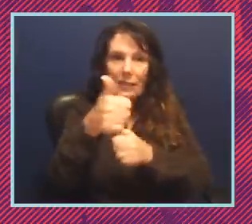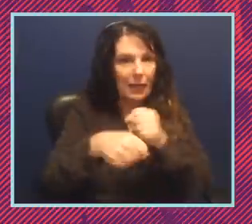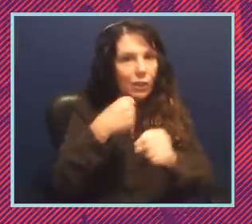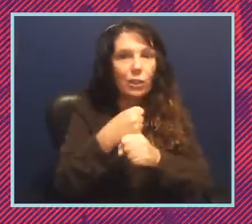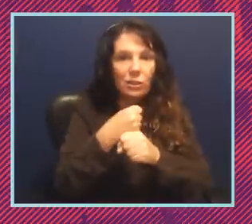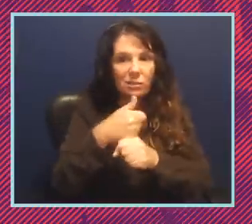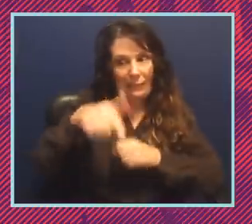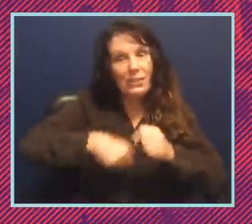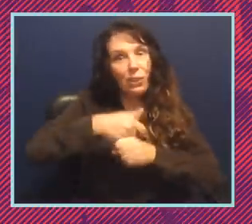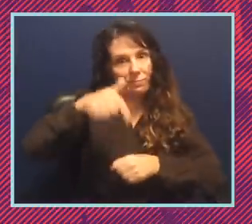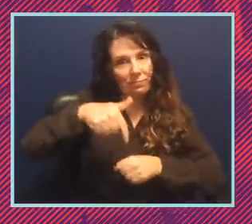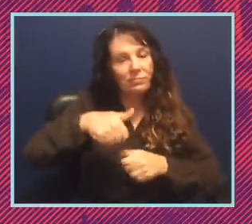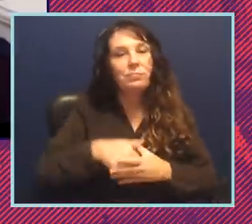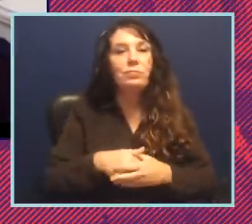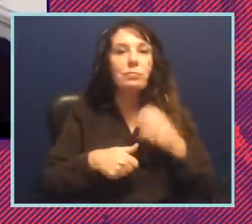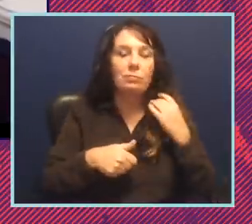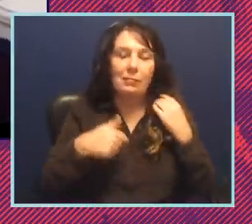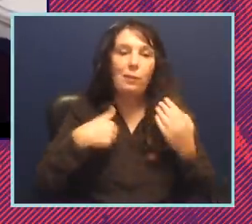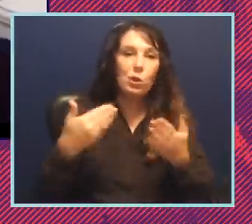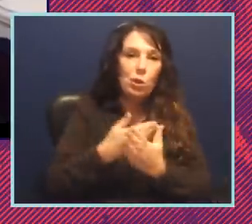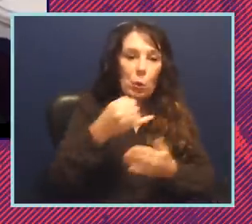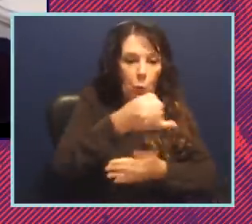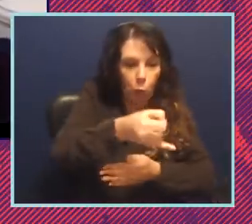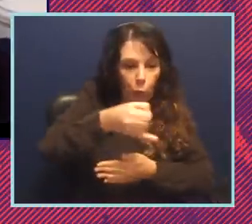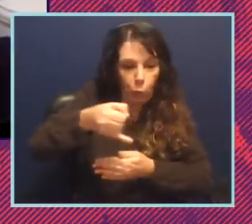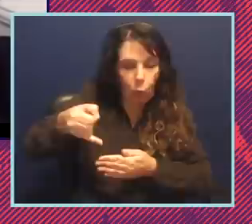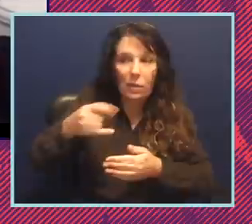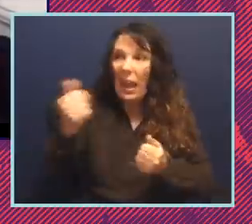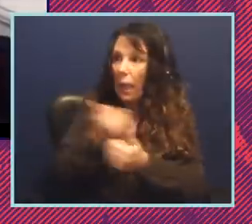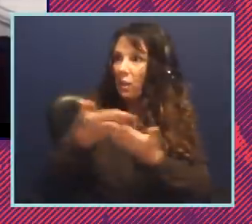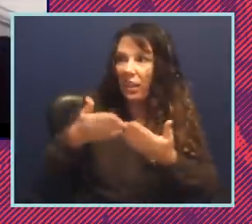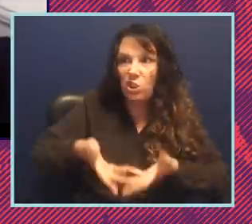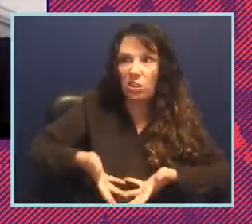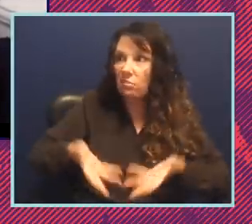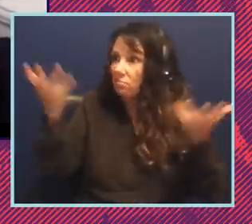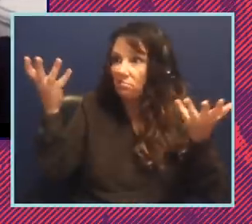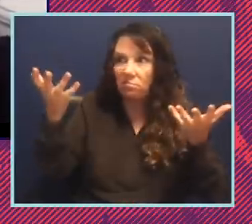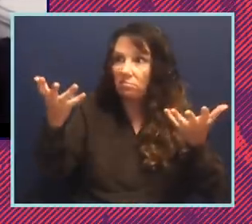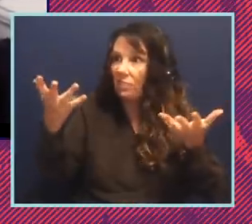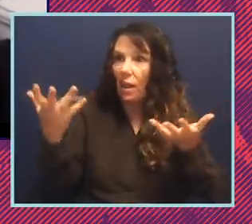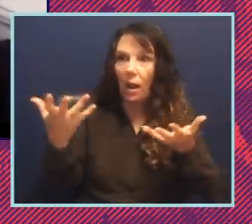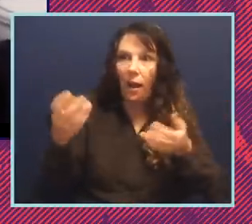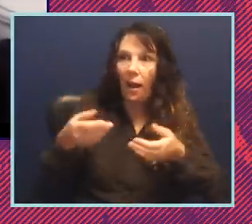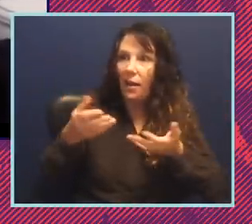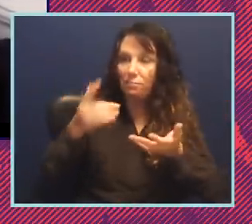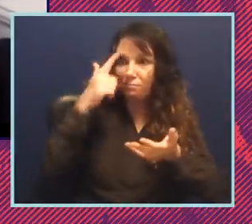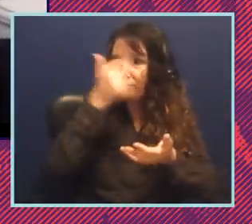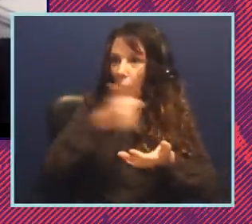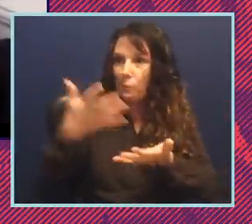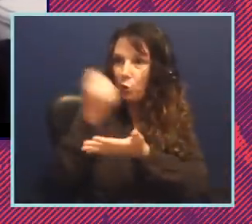um there is this redistricting process it's all up for grabs right potentially potentially um